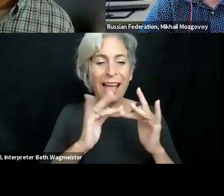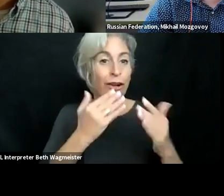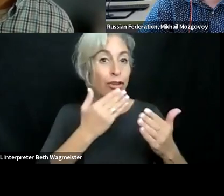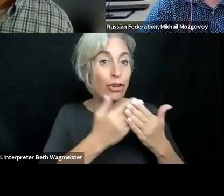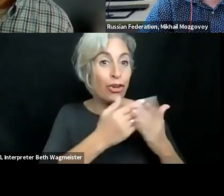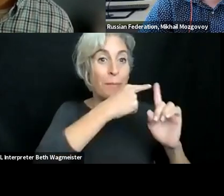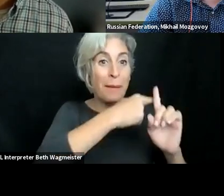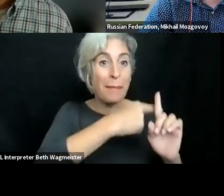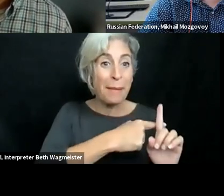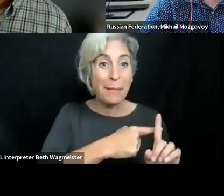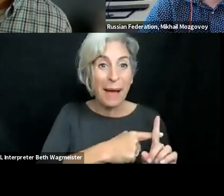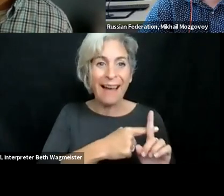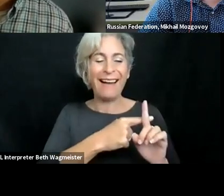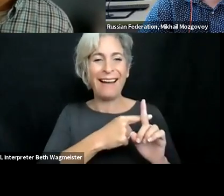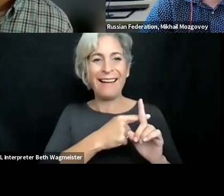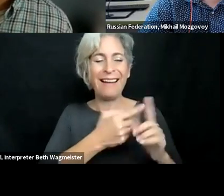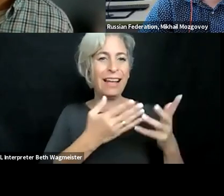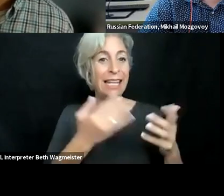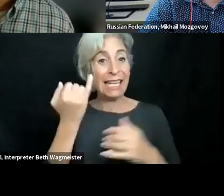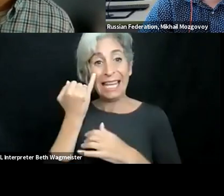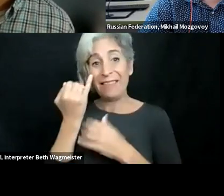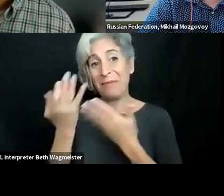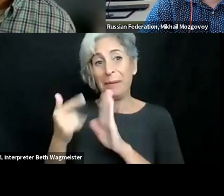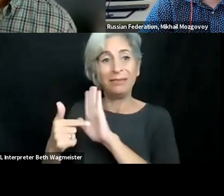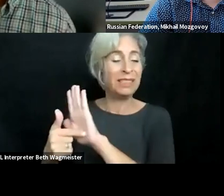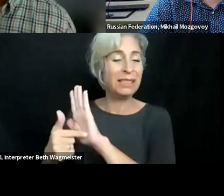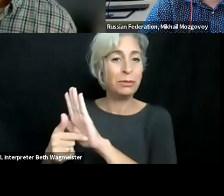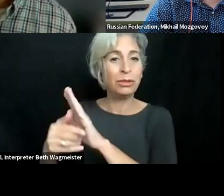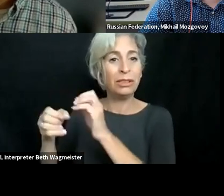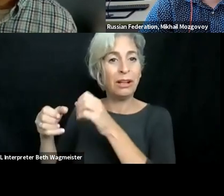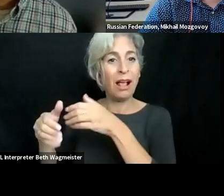the institution, they need to show the benefits of moving